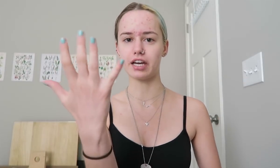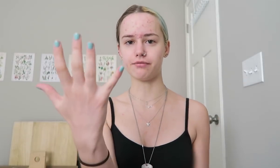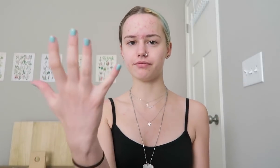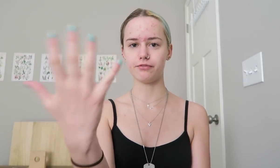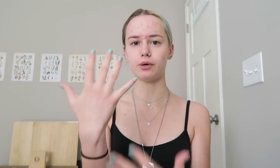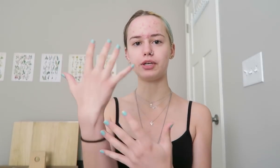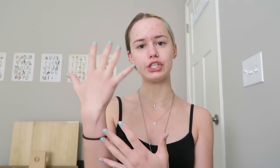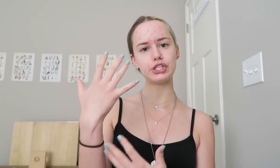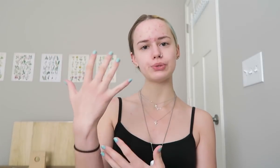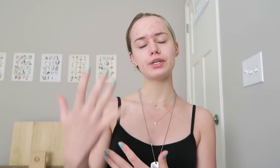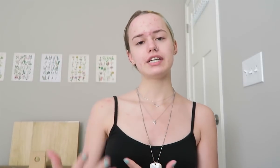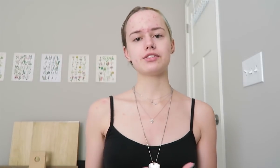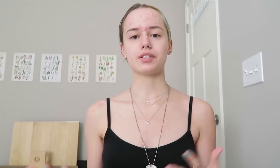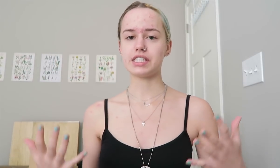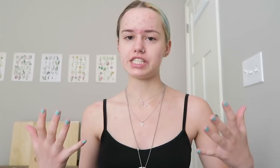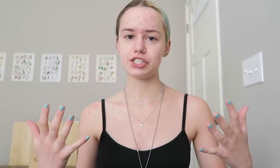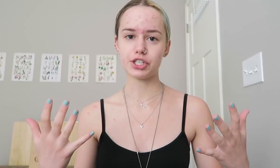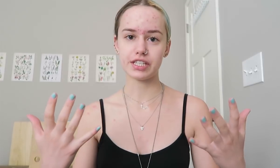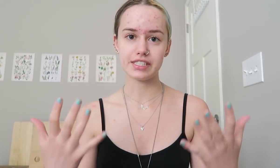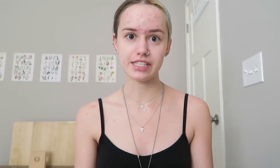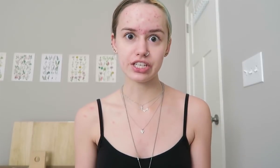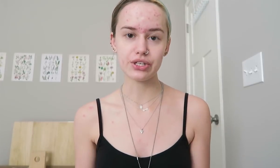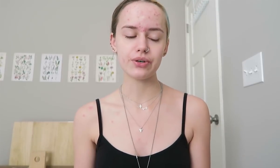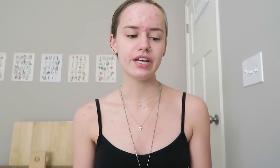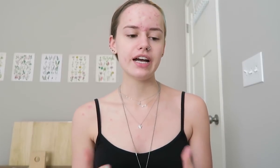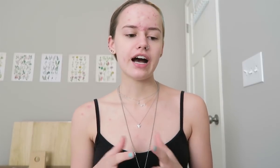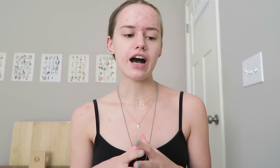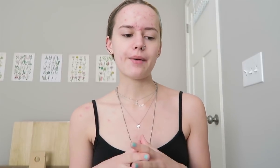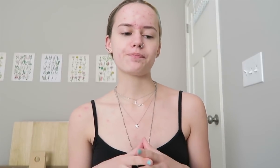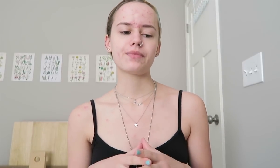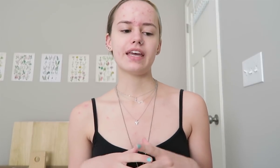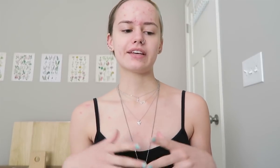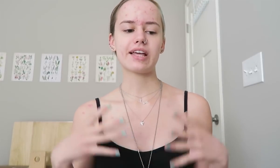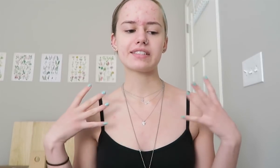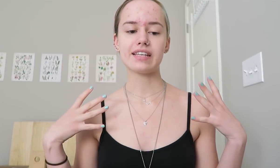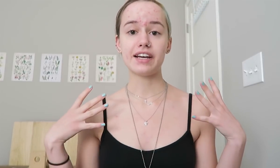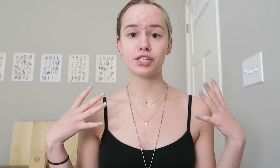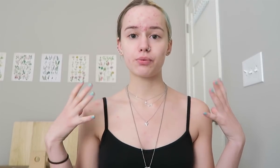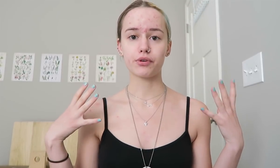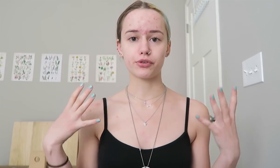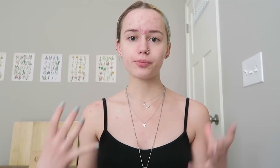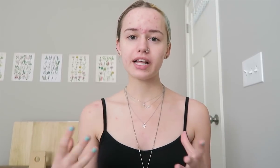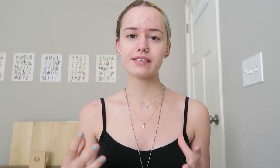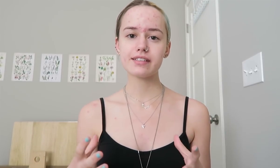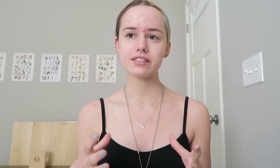Like filming you so the teacher can see you. Um and the classes I took were group classes.